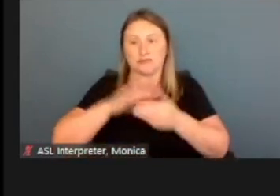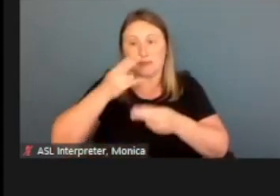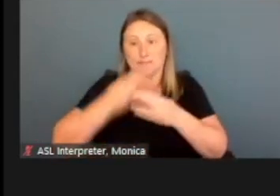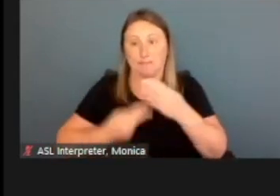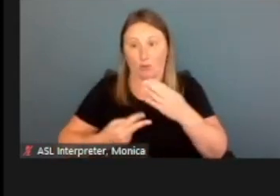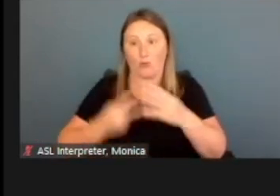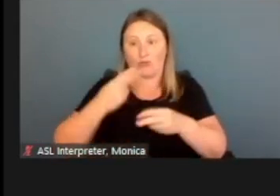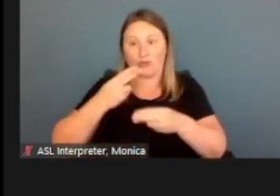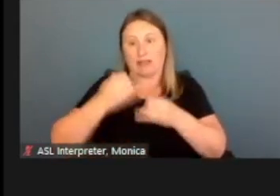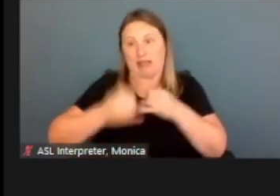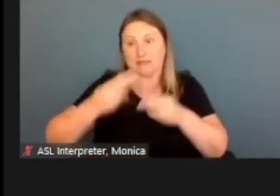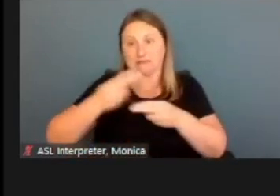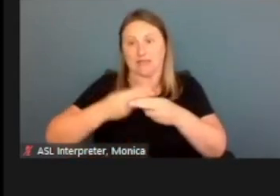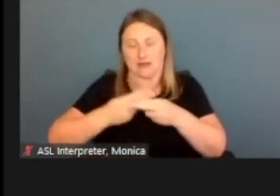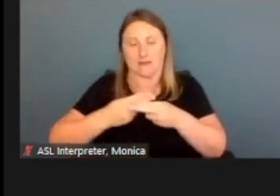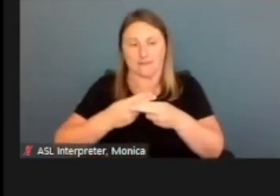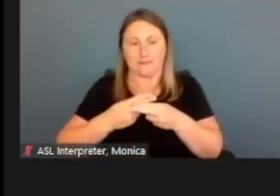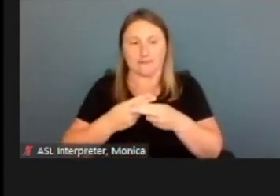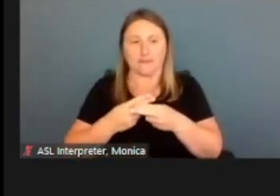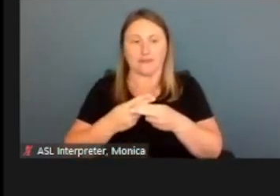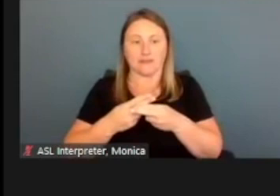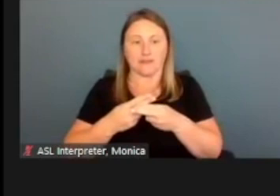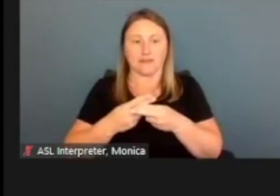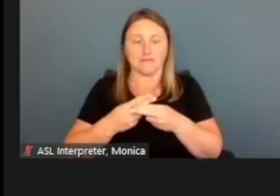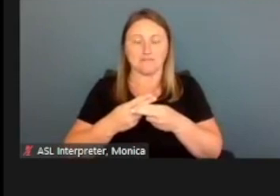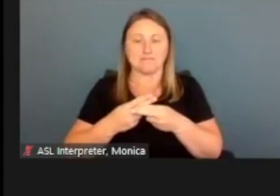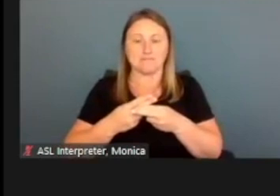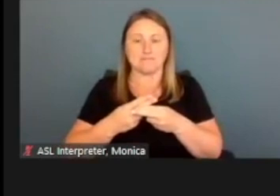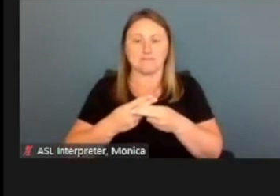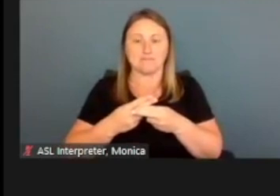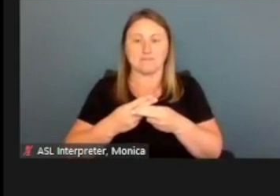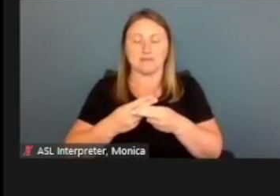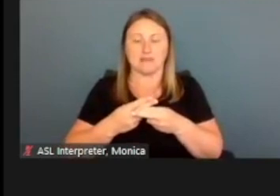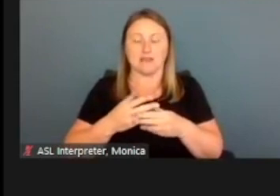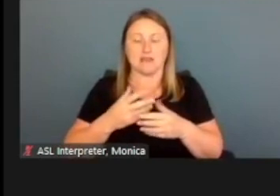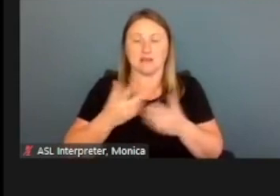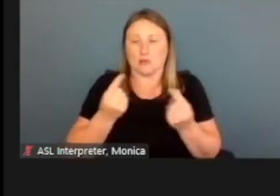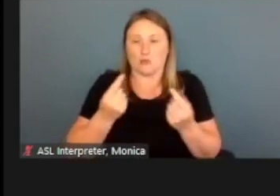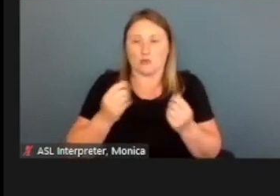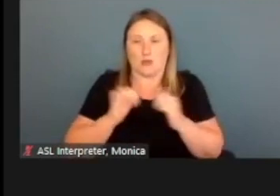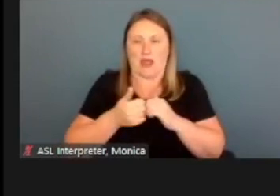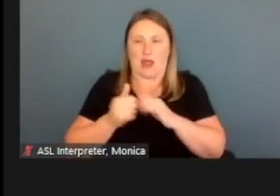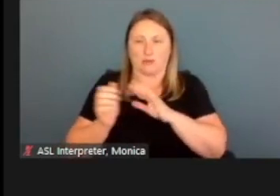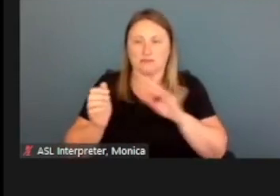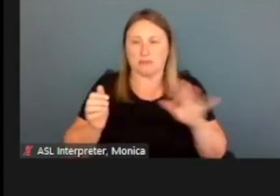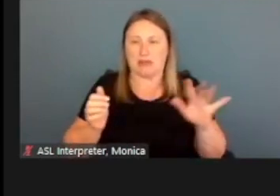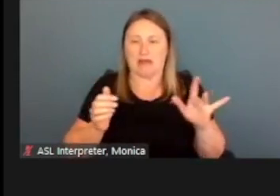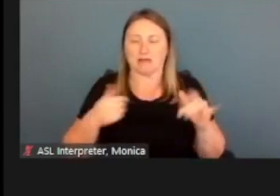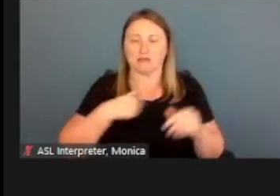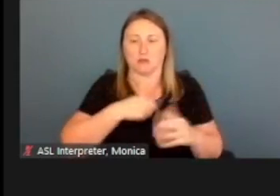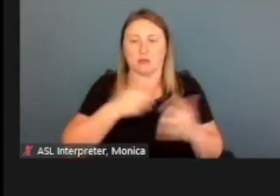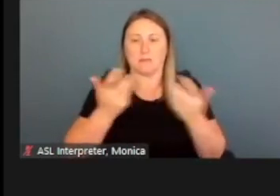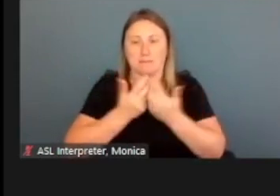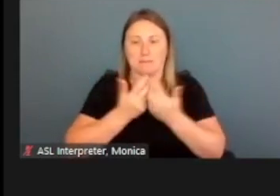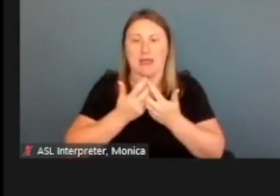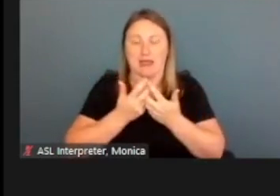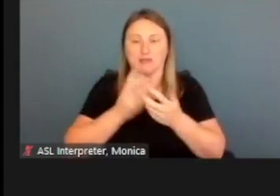And in doing so, the way we need it to be spelled, so that we match correctly when it gets submitted